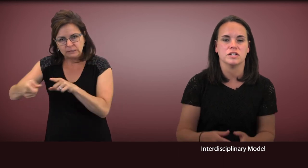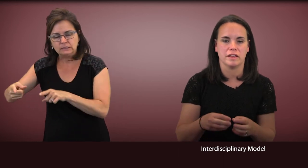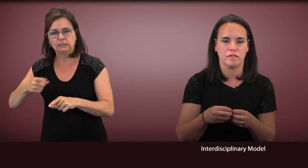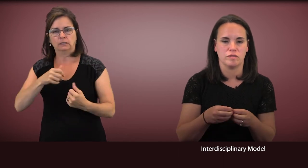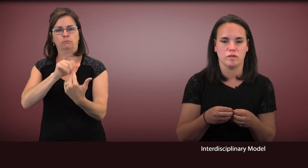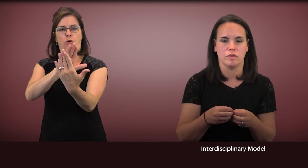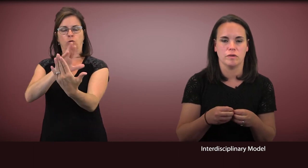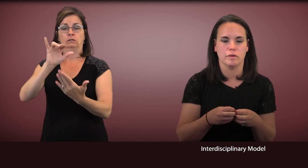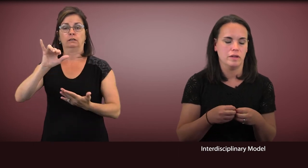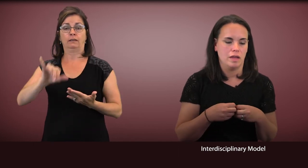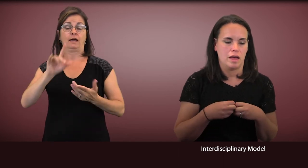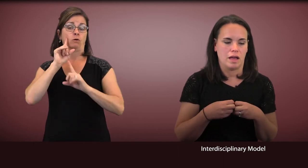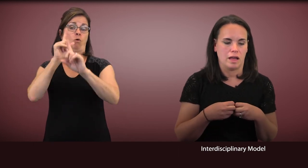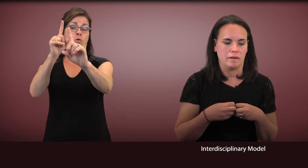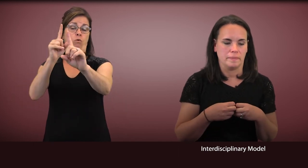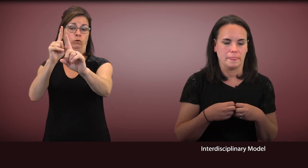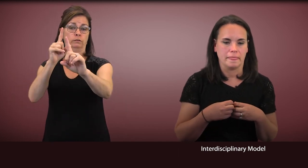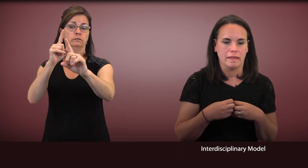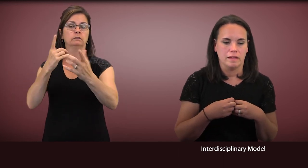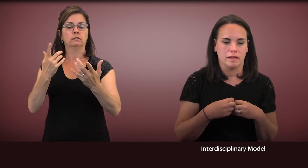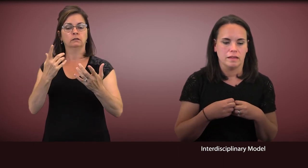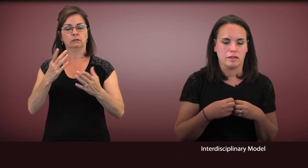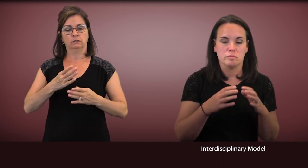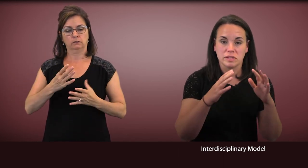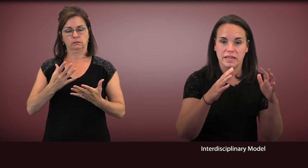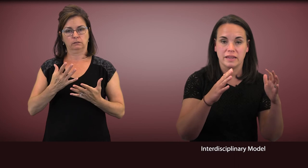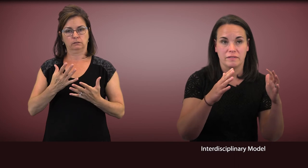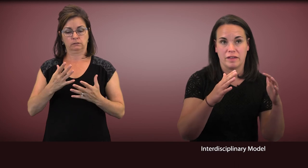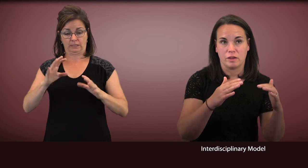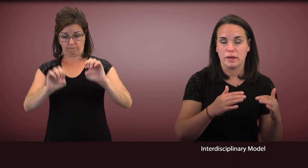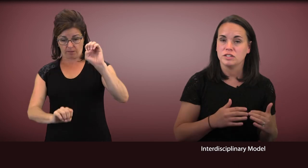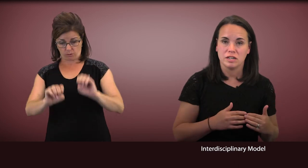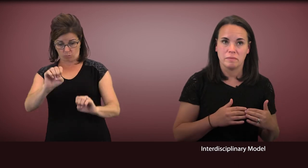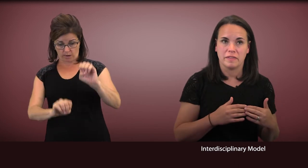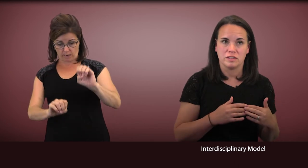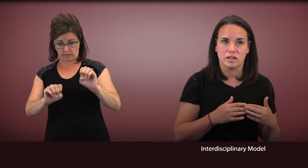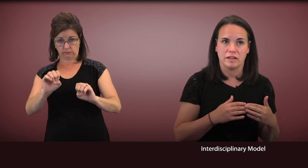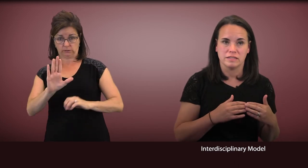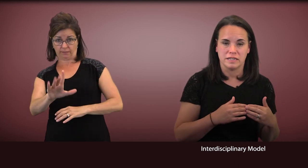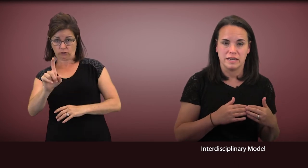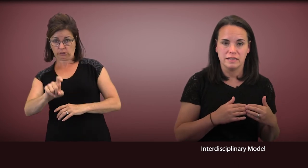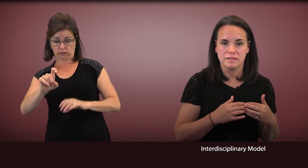is to complete an evaluation about the child's needs